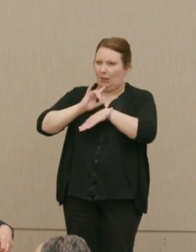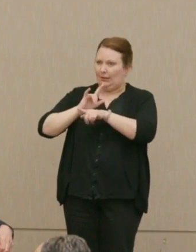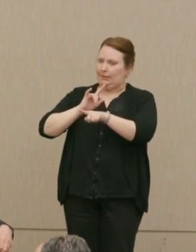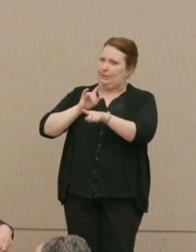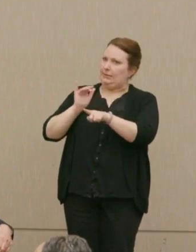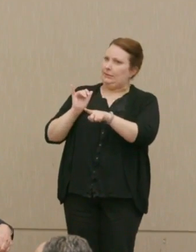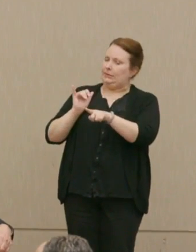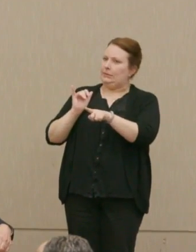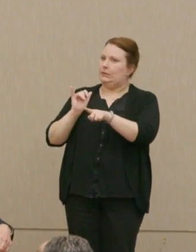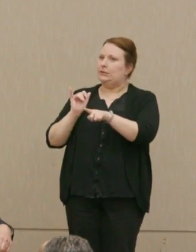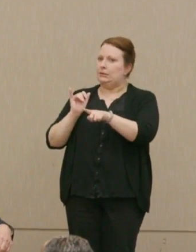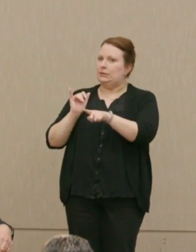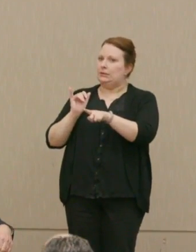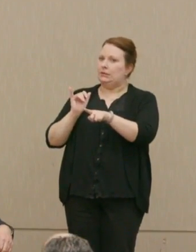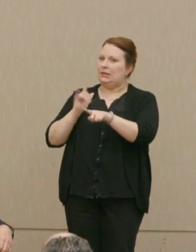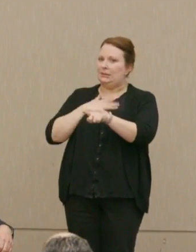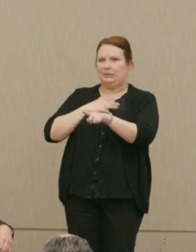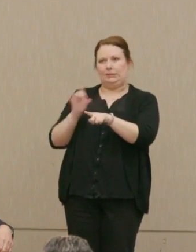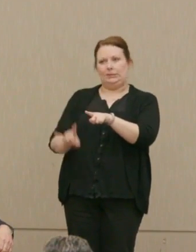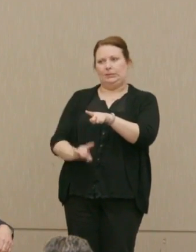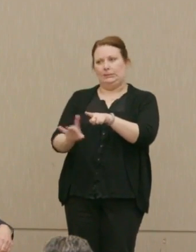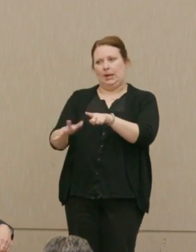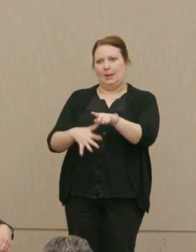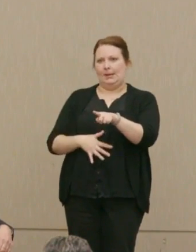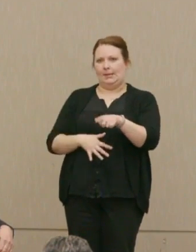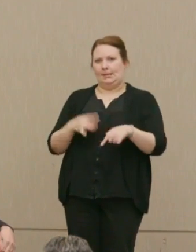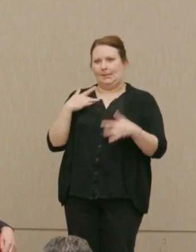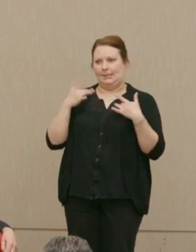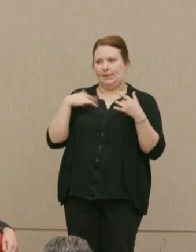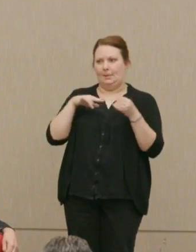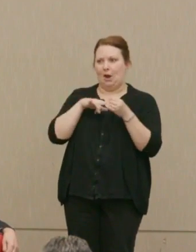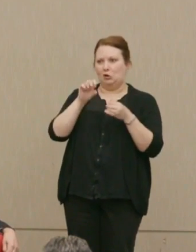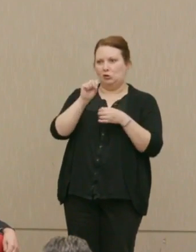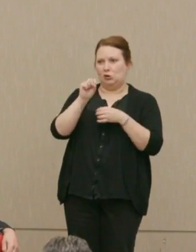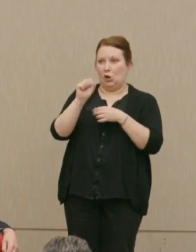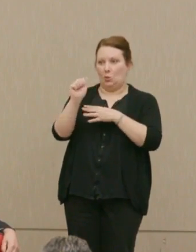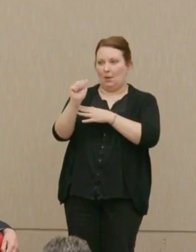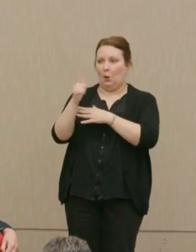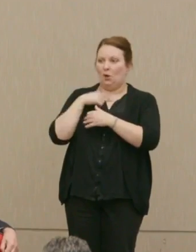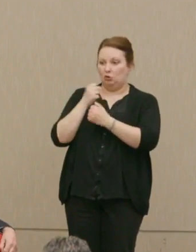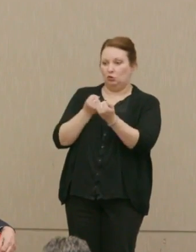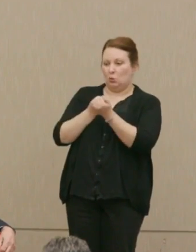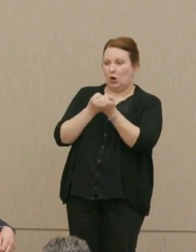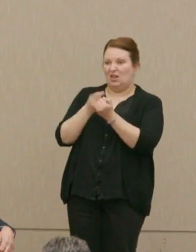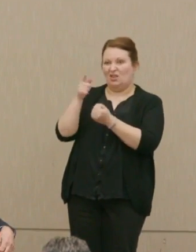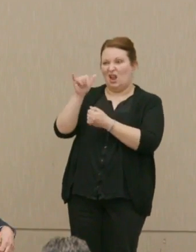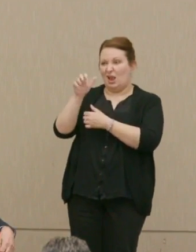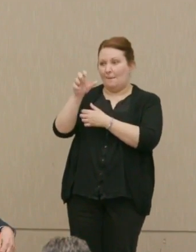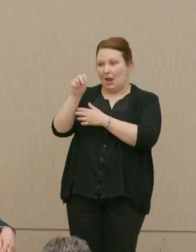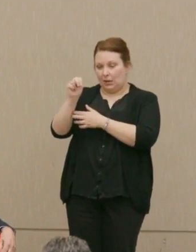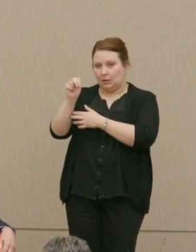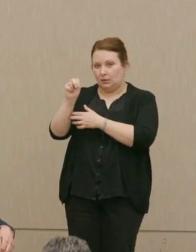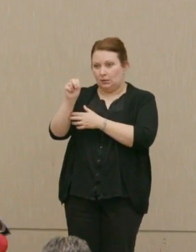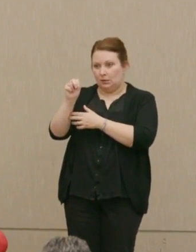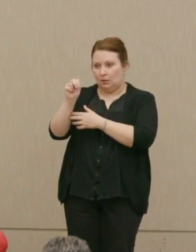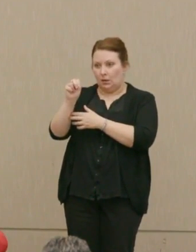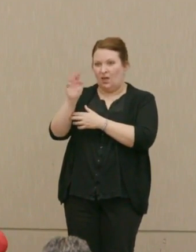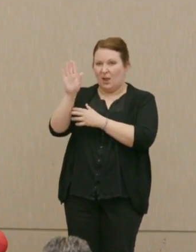deplore, or am anxious about, with whom we were supporting in Yemen, a policy in which